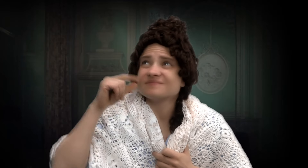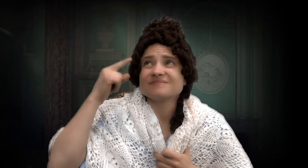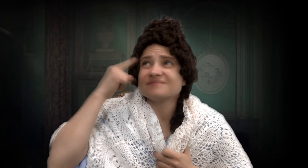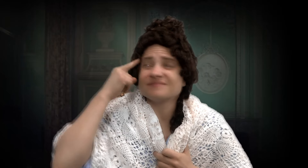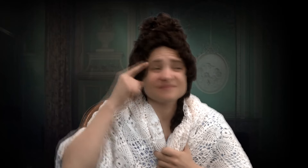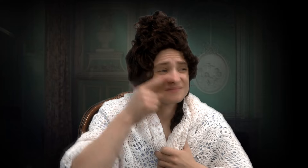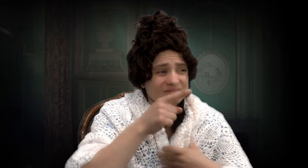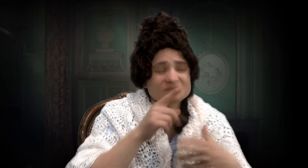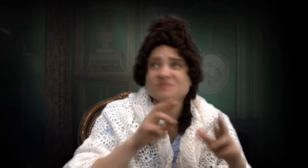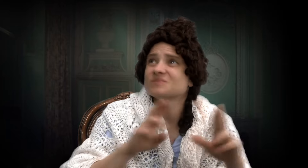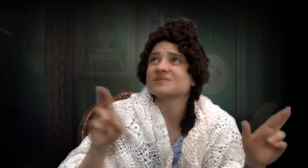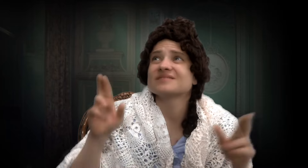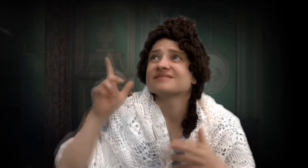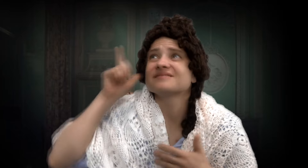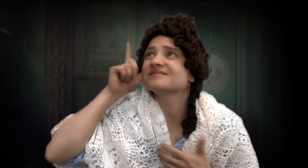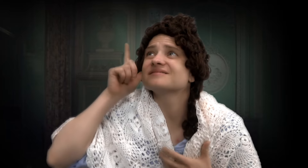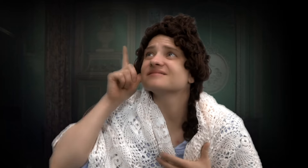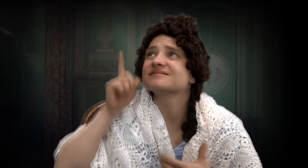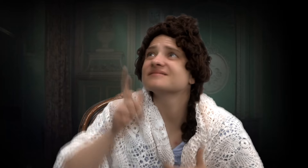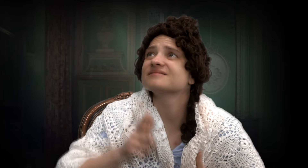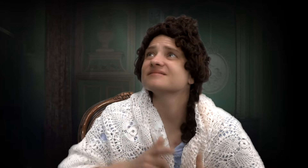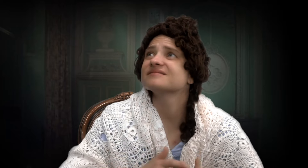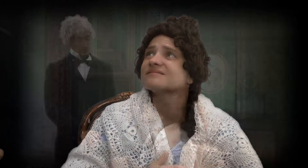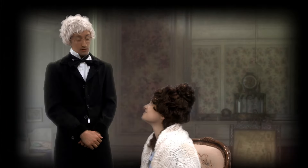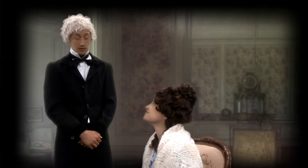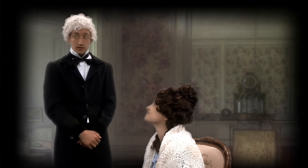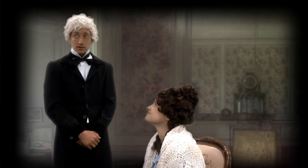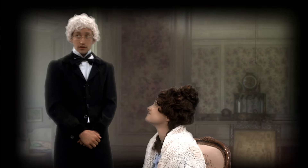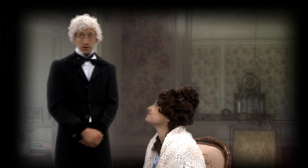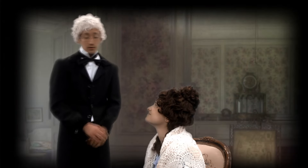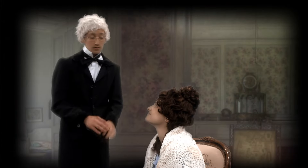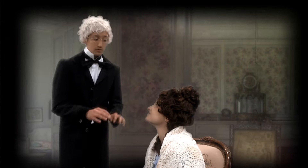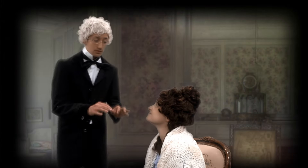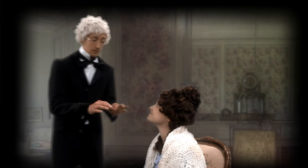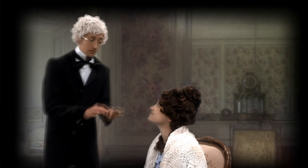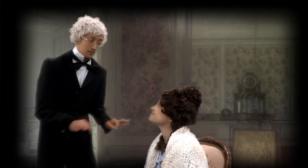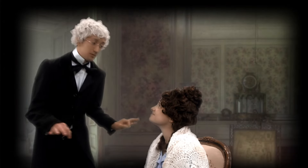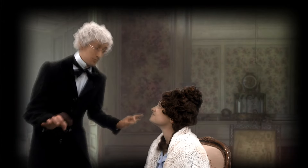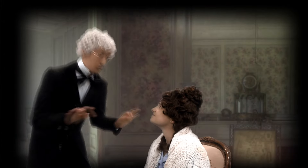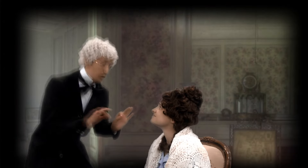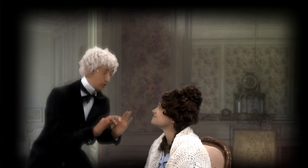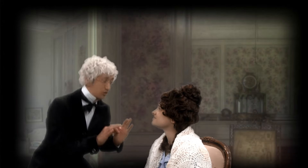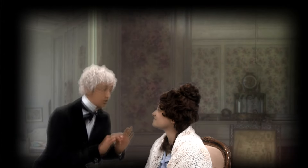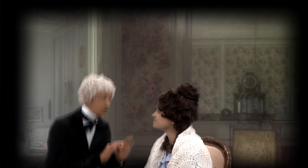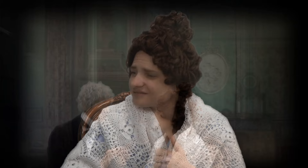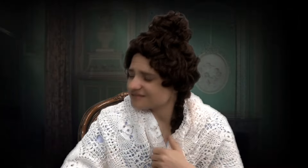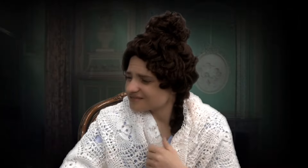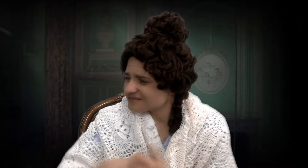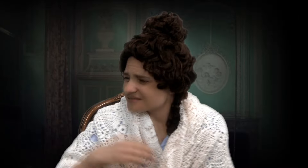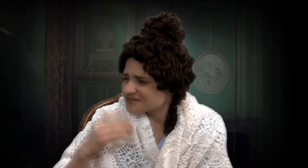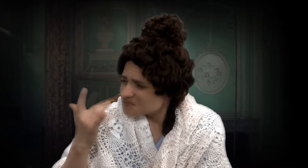I don't think that he's ready to listen. It's very important.